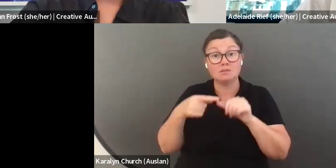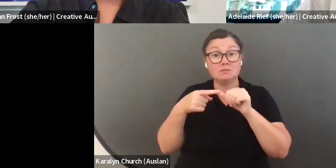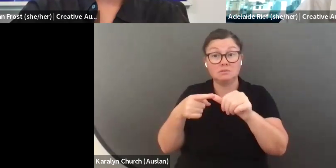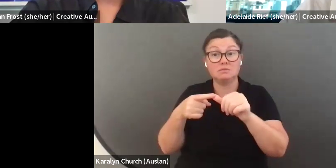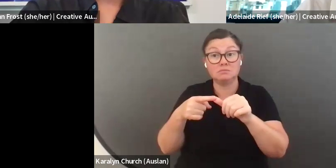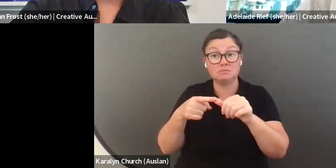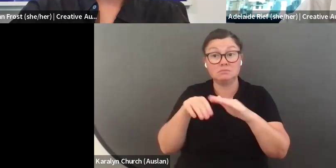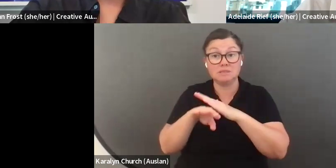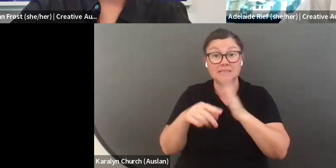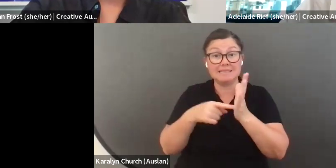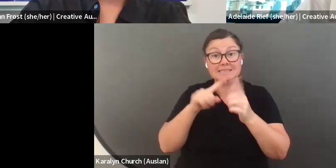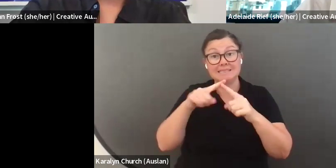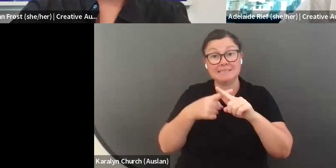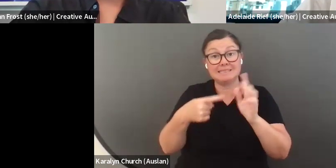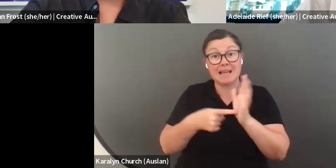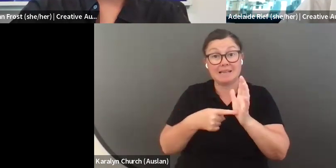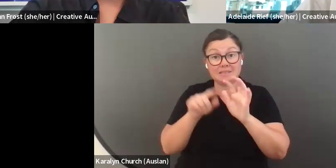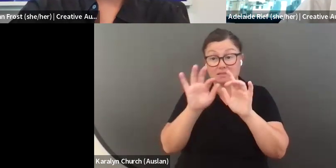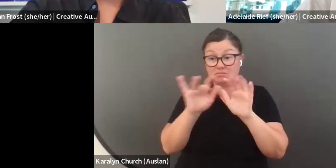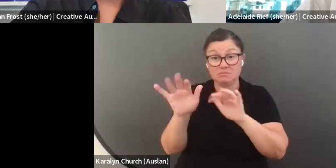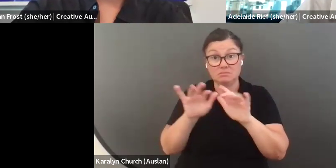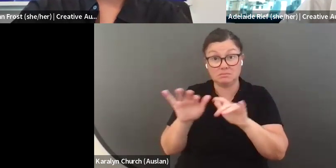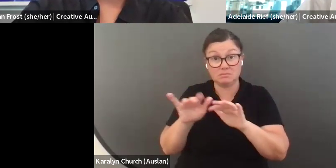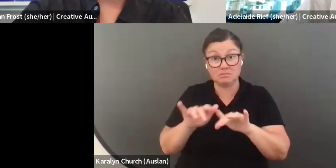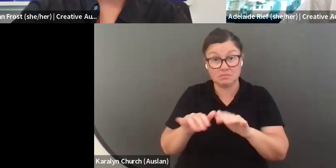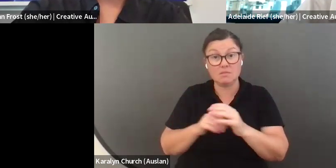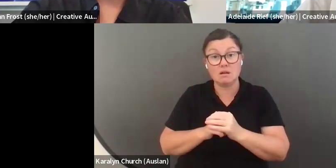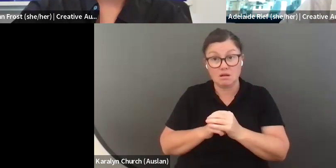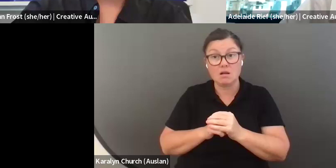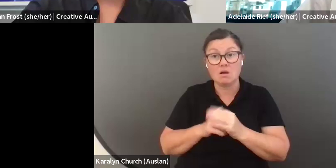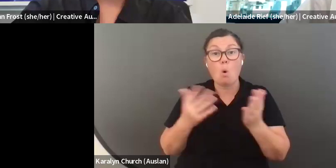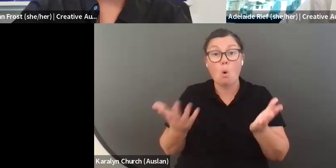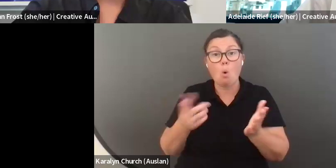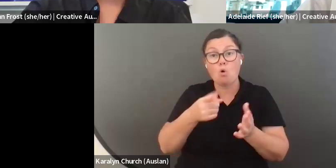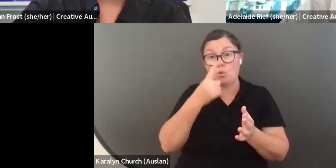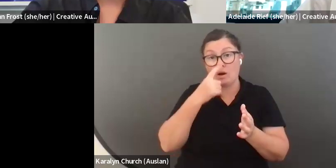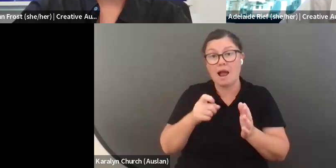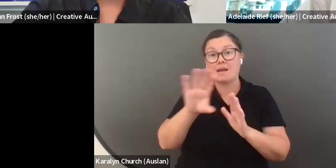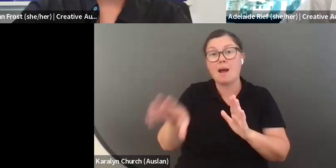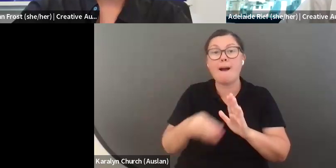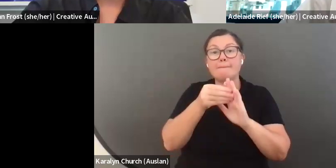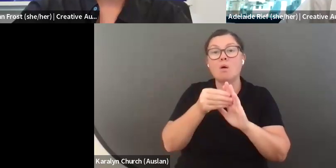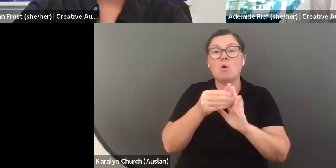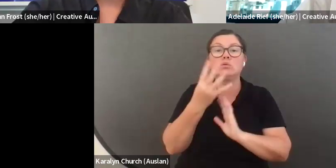as well as in the information that is available on the creative leadership program opportunity page, you will see that